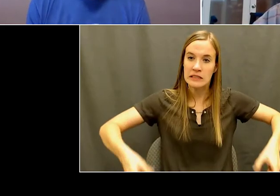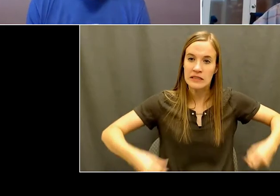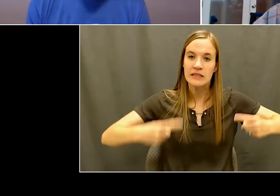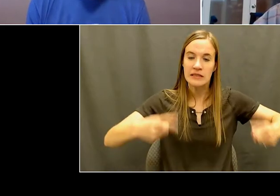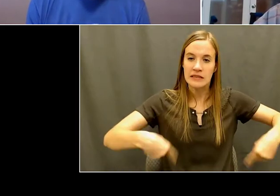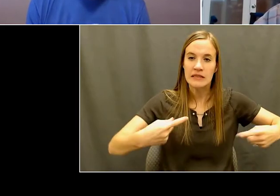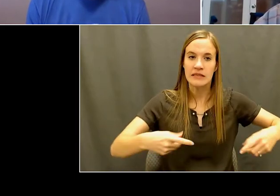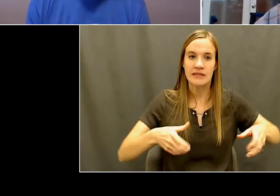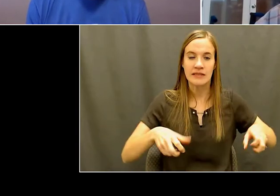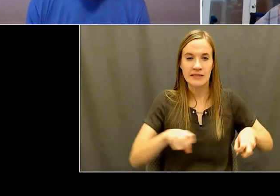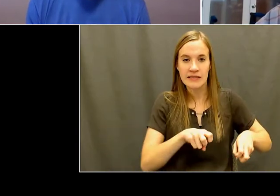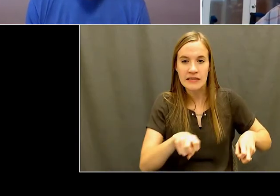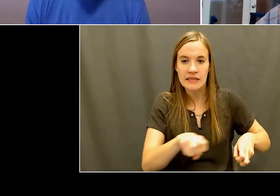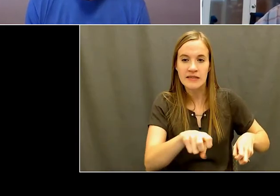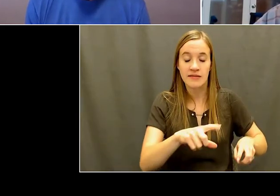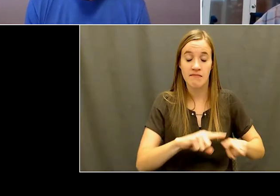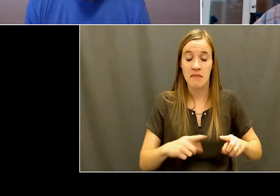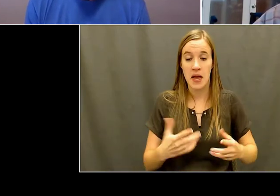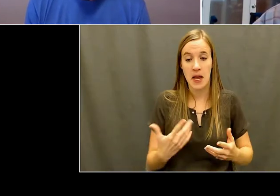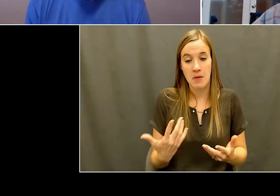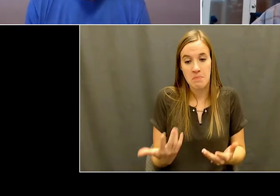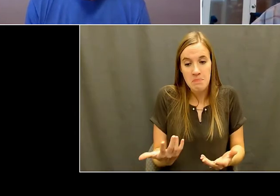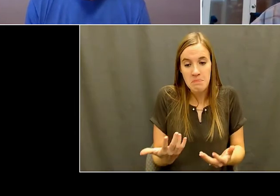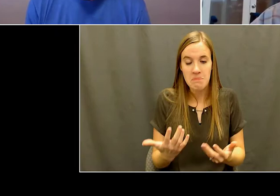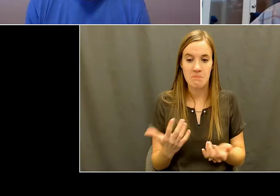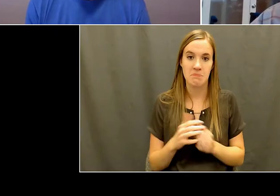they only knew what they knew. So a lot of, most of the kids,